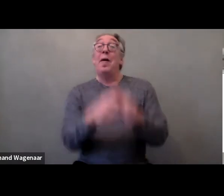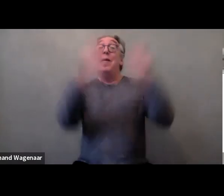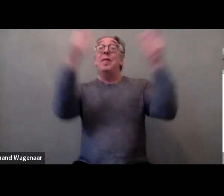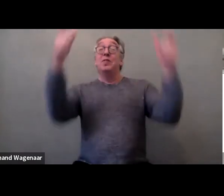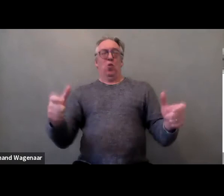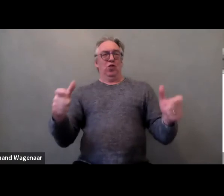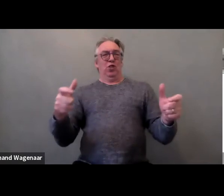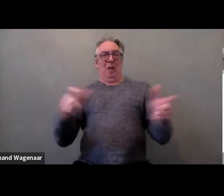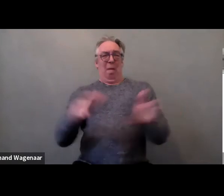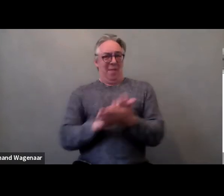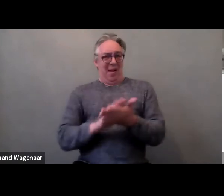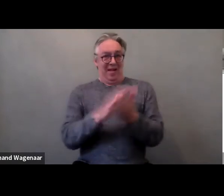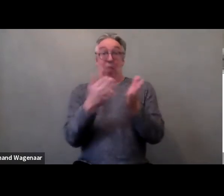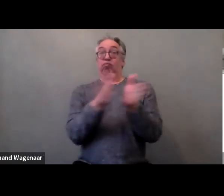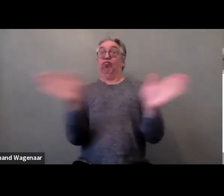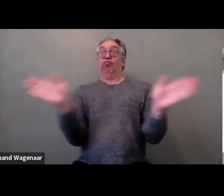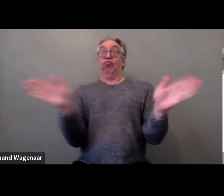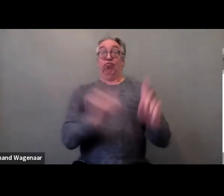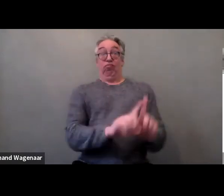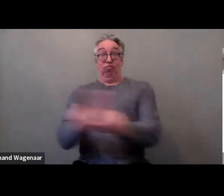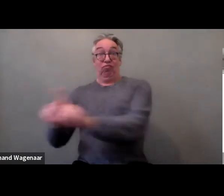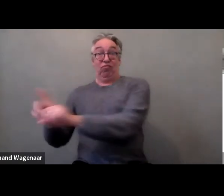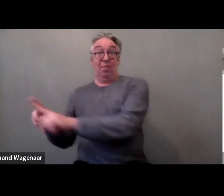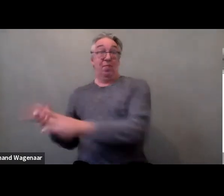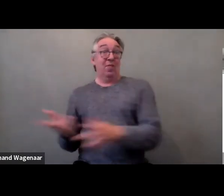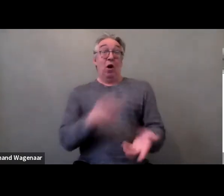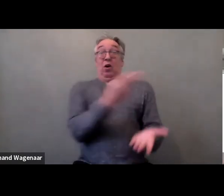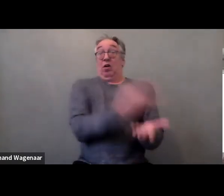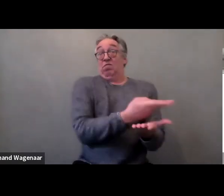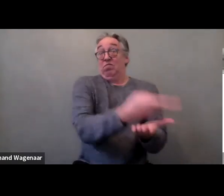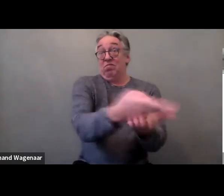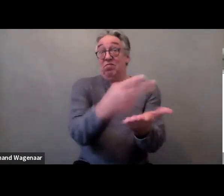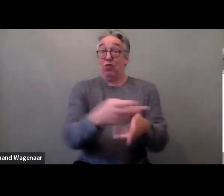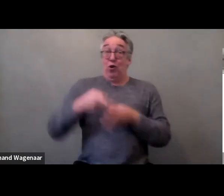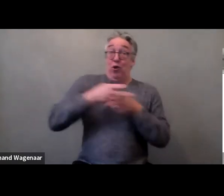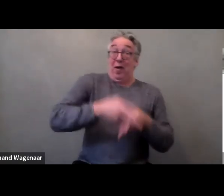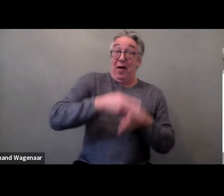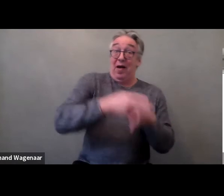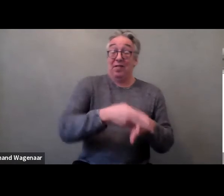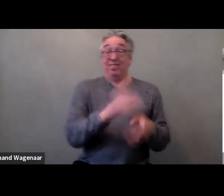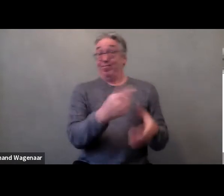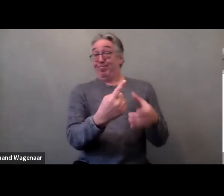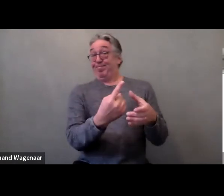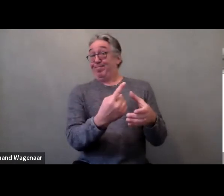We thought about residential care facilities where the residents are isolated from the broader community,